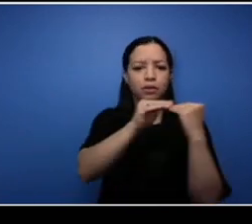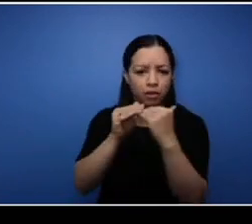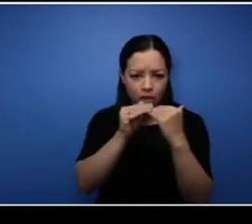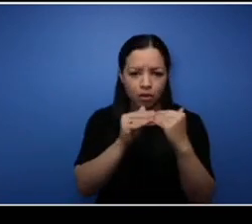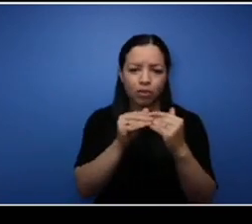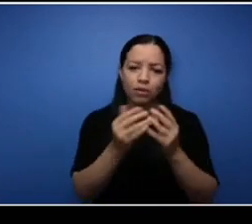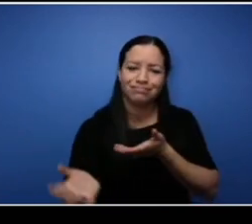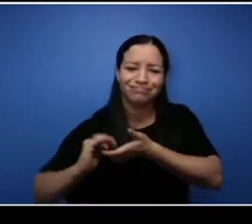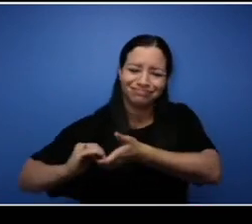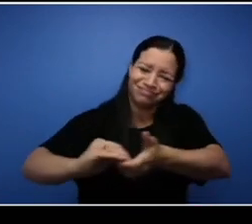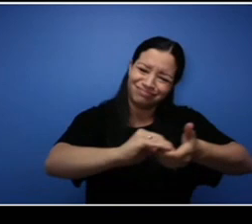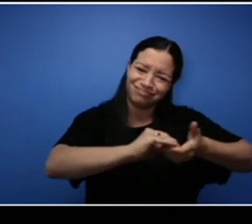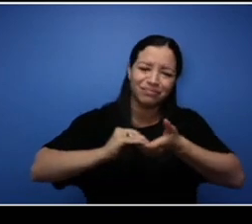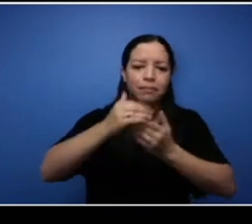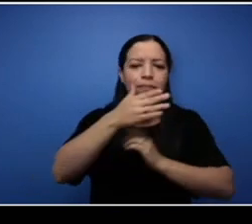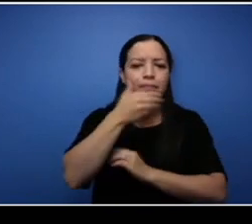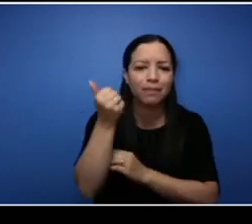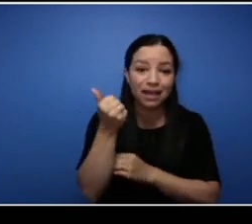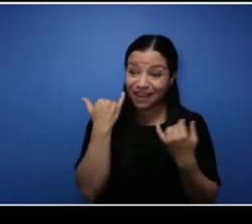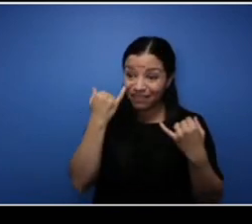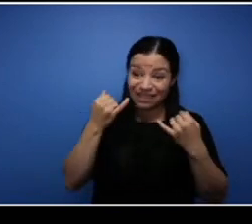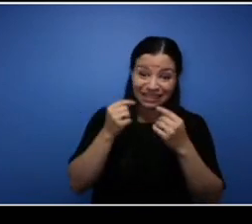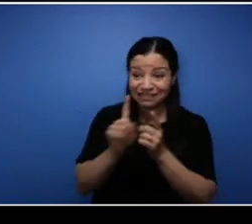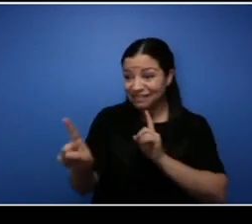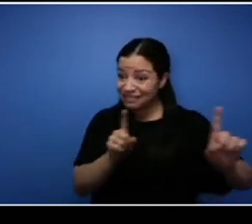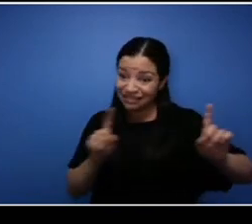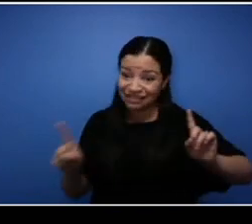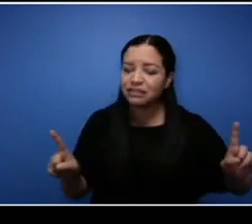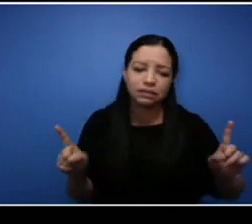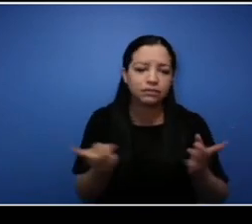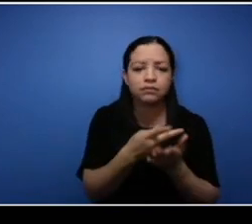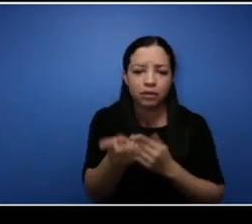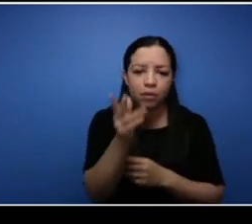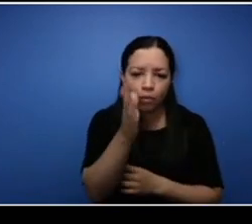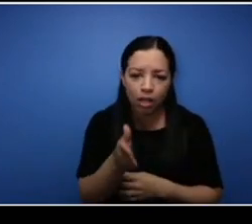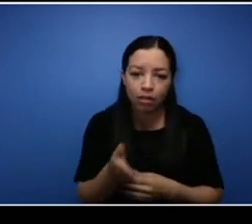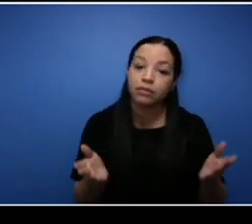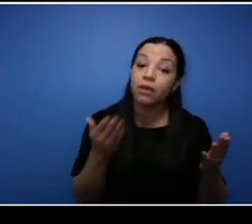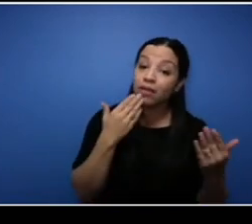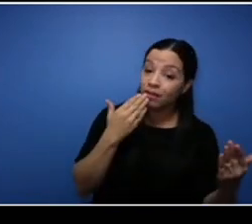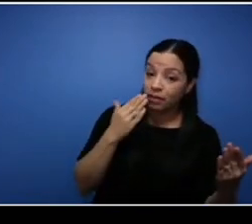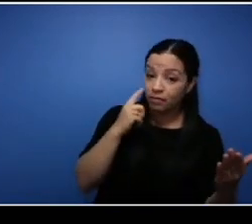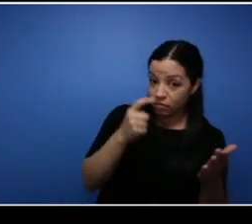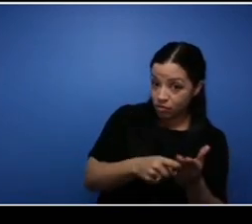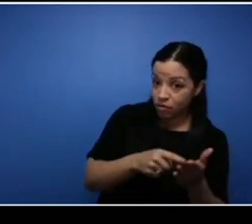we are apart. I thank you for the acknowledgment and just before I hand the floor back to you